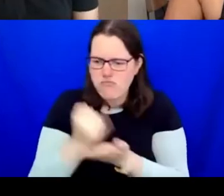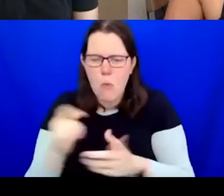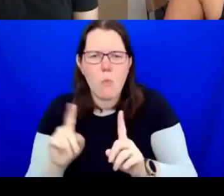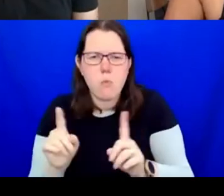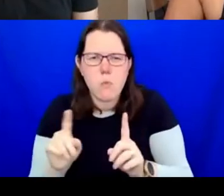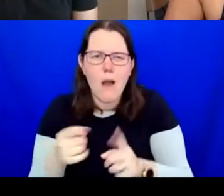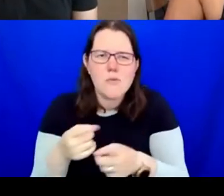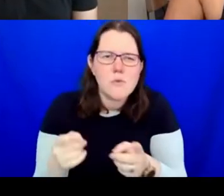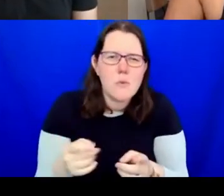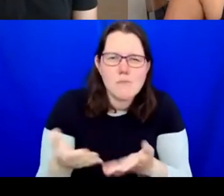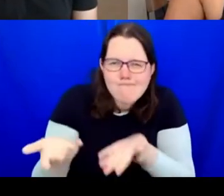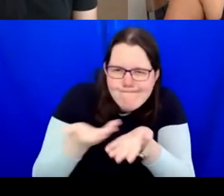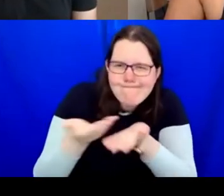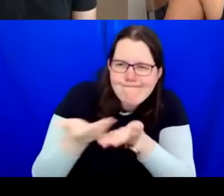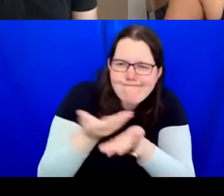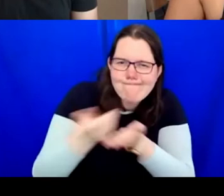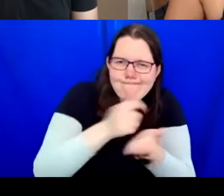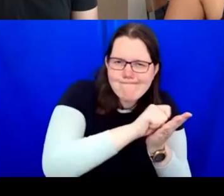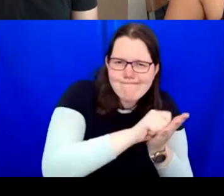and then put forward something that I would also like to learn too.